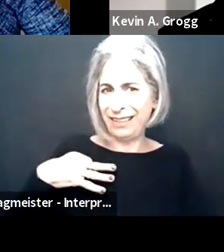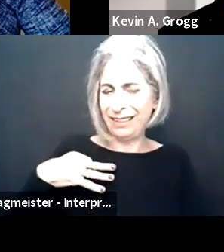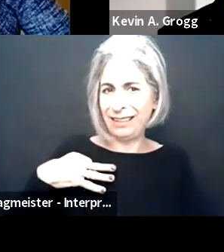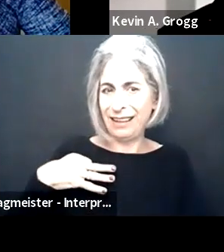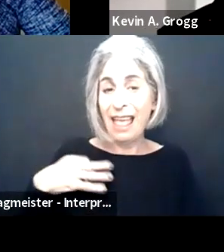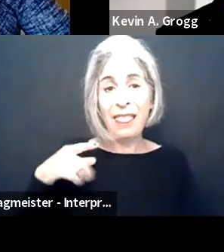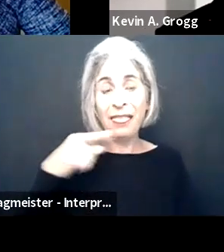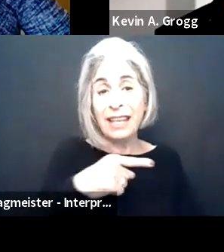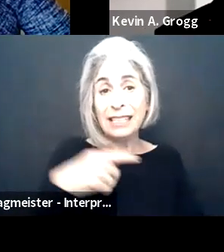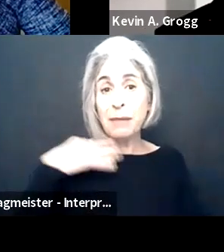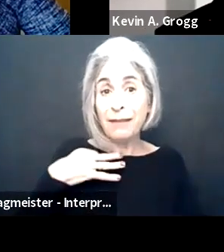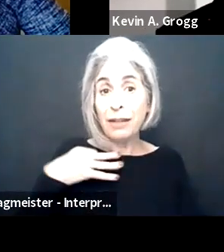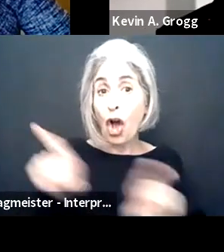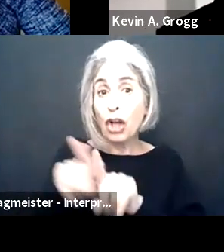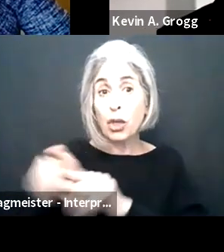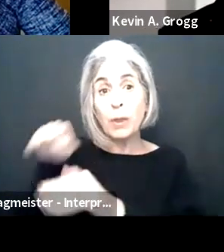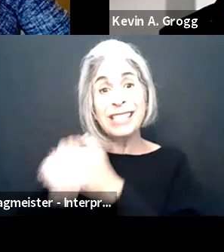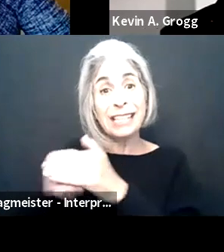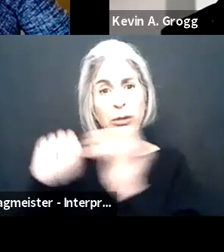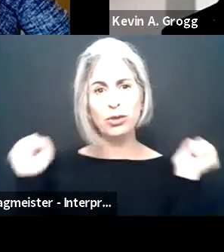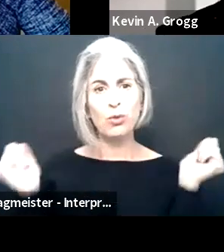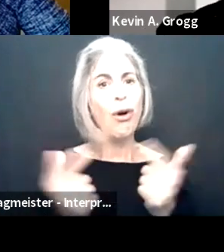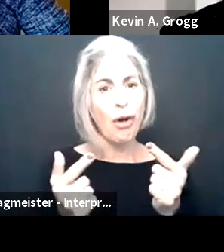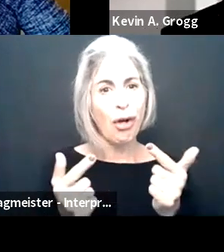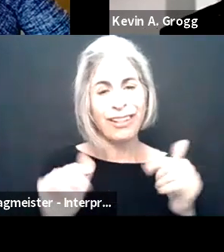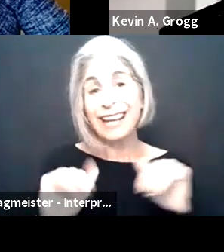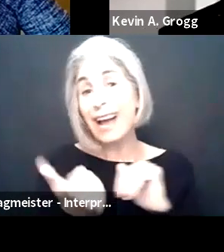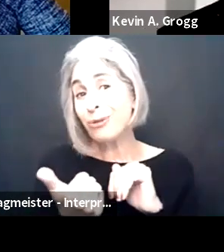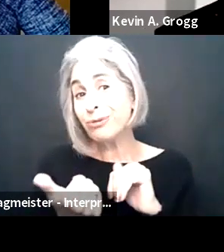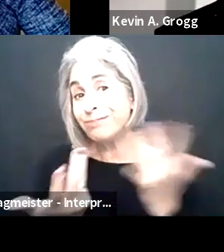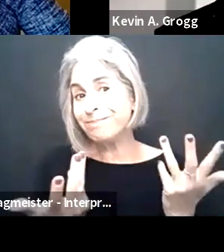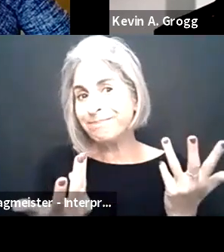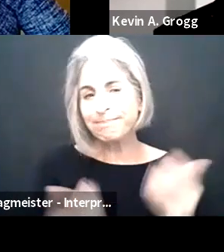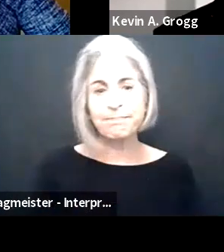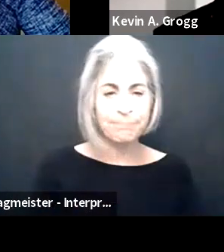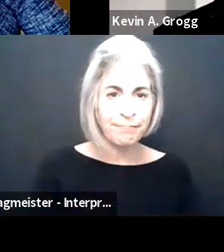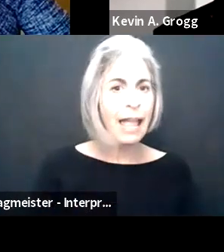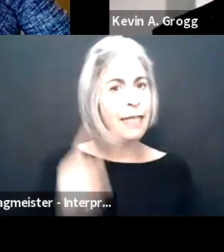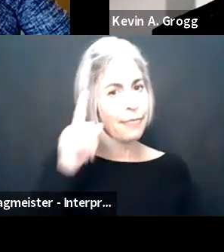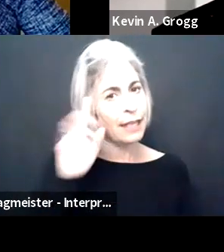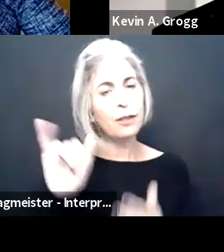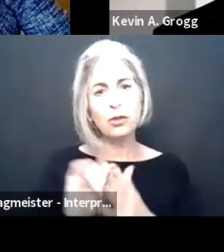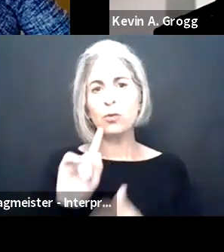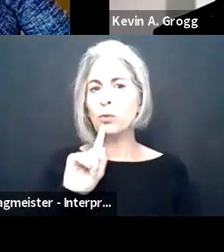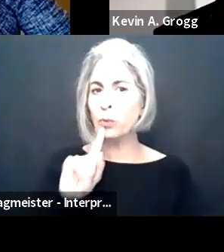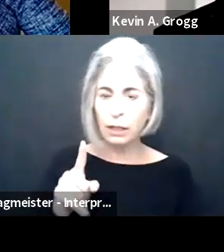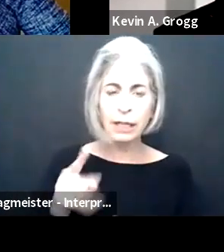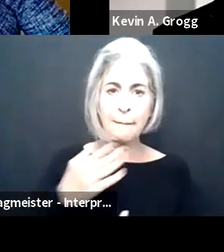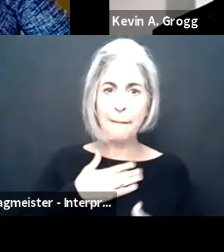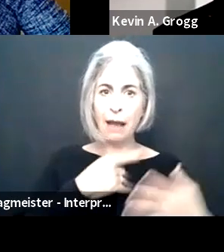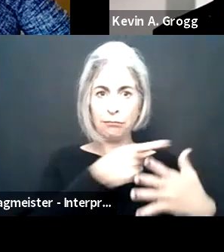So how do we ensure that people have this benefit and that this benefit is accessible to everyone.